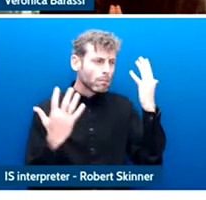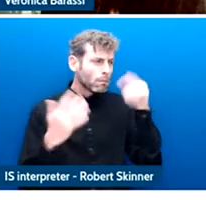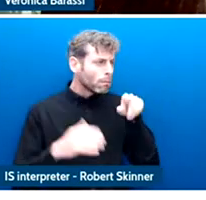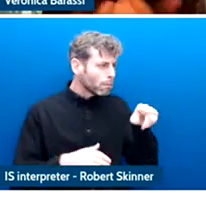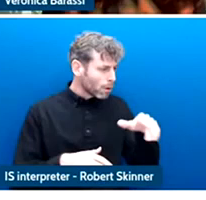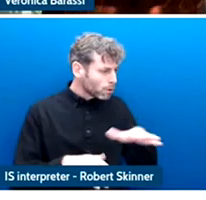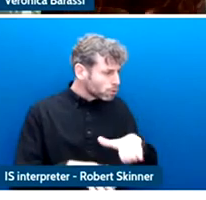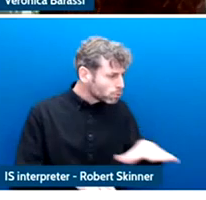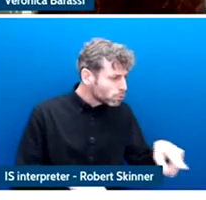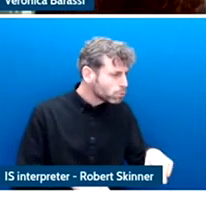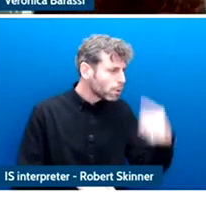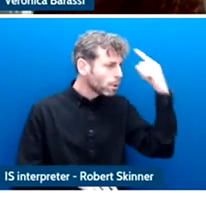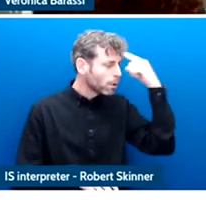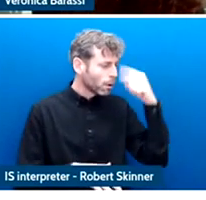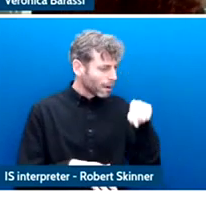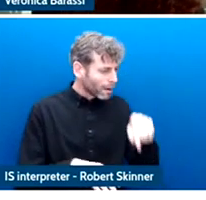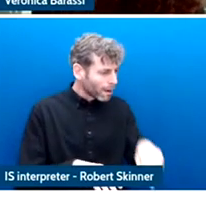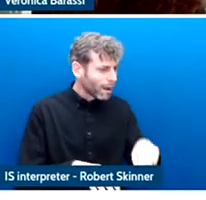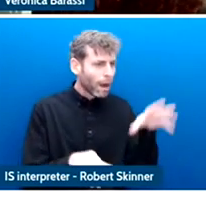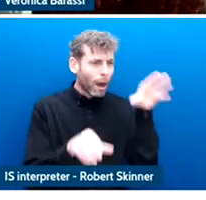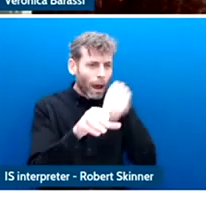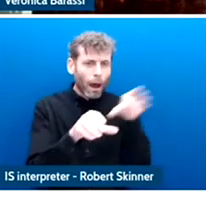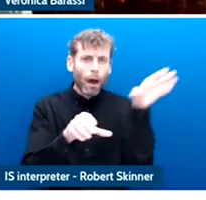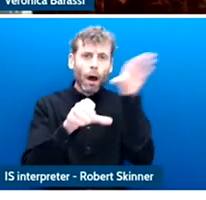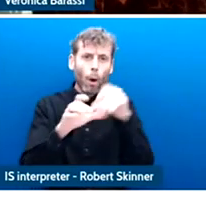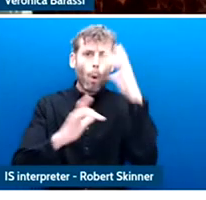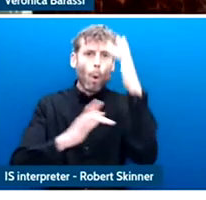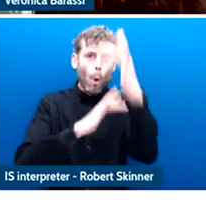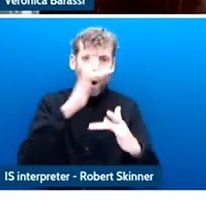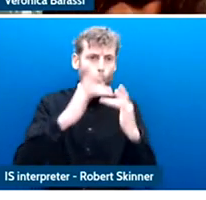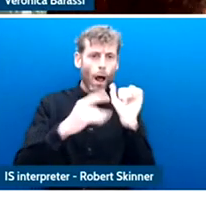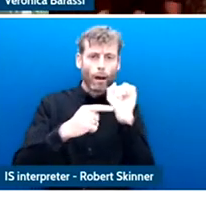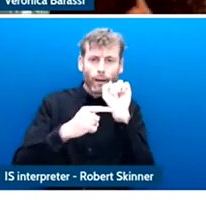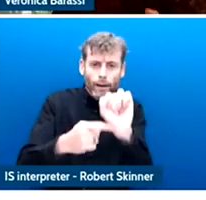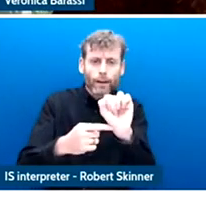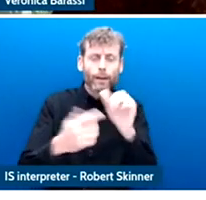is had children between zero and 13 years of age and it was personal